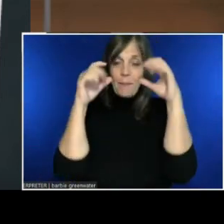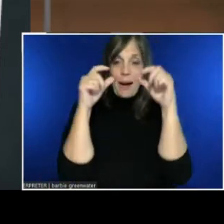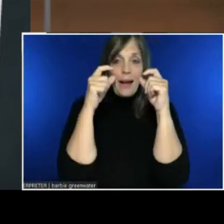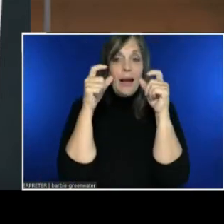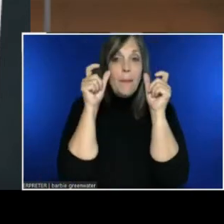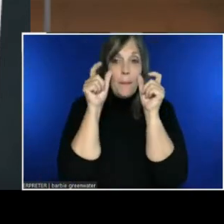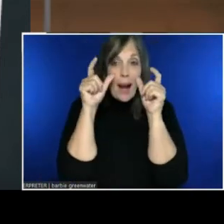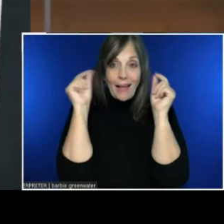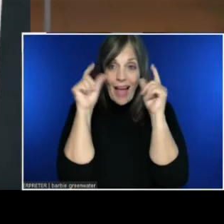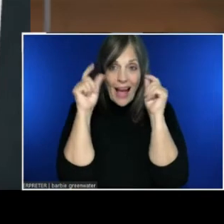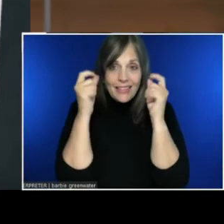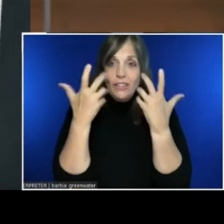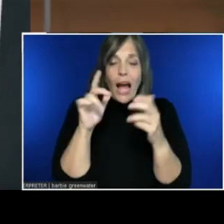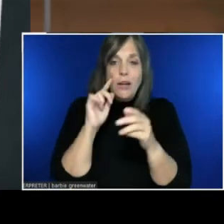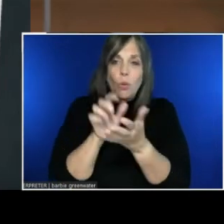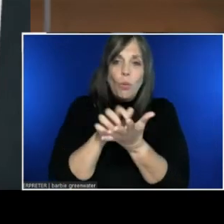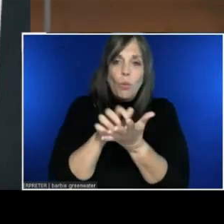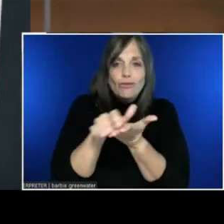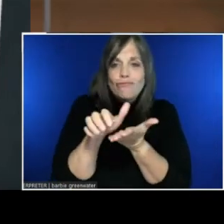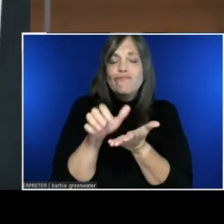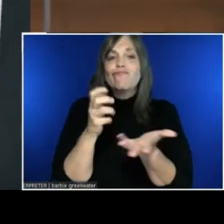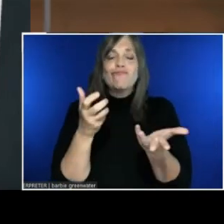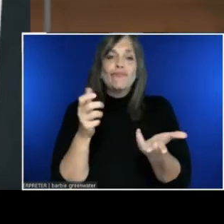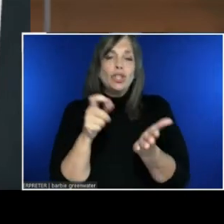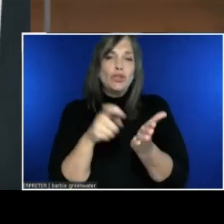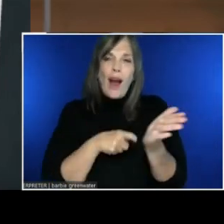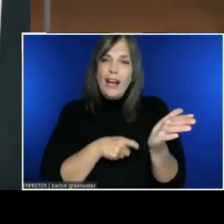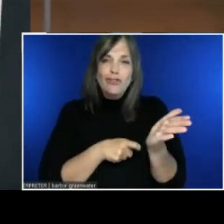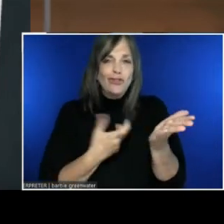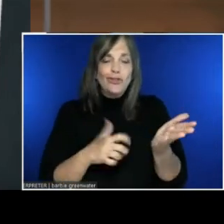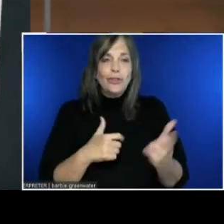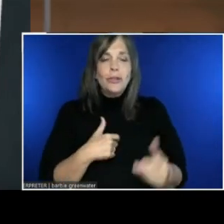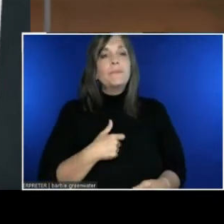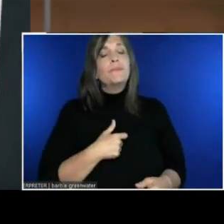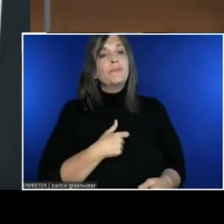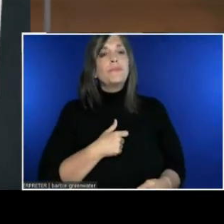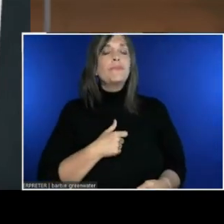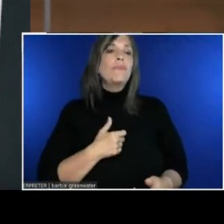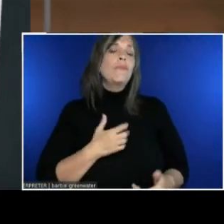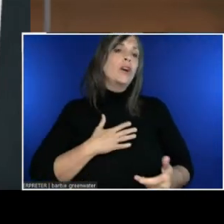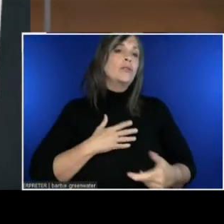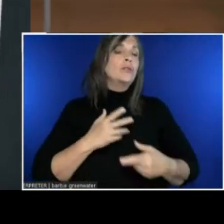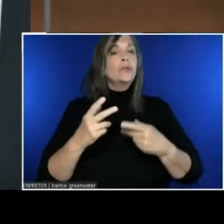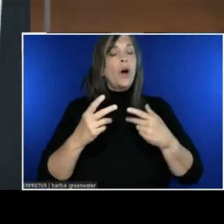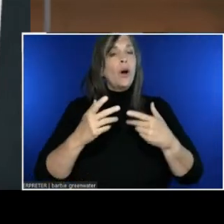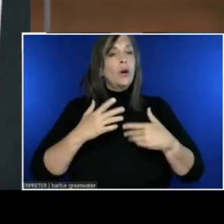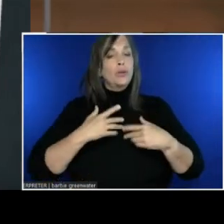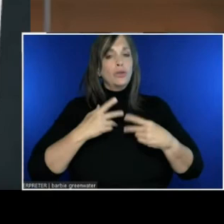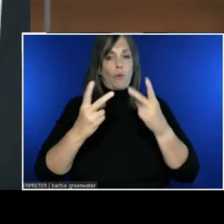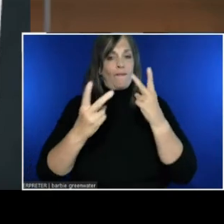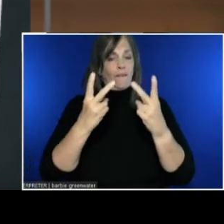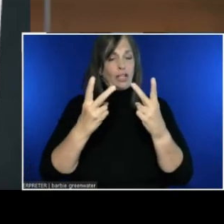And aside from my vision issues, I probably experience XR in a way that isn't particularly... Remarkable.